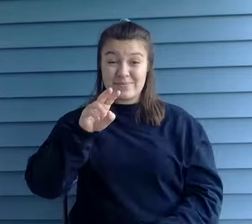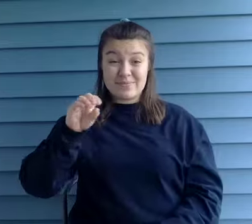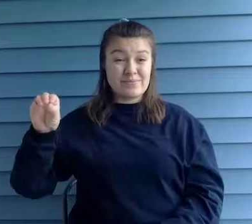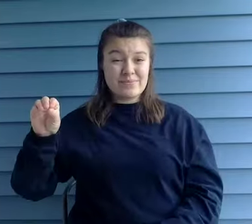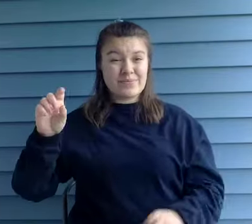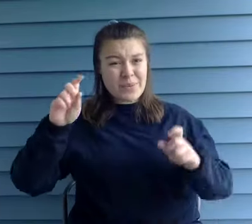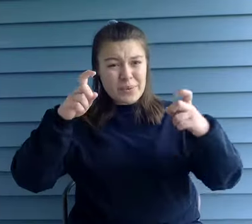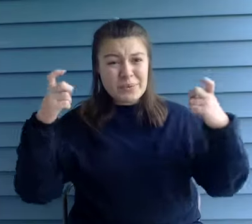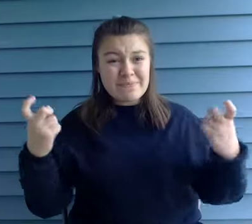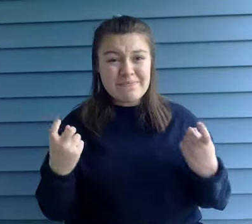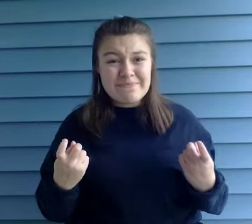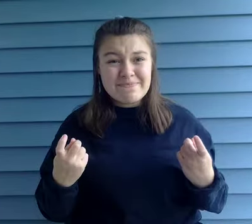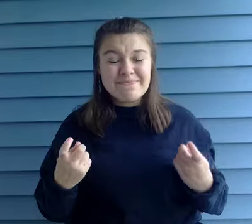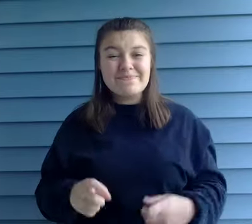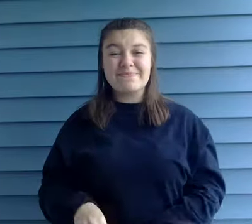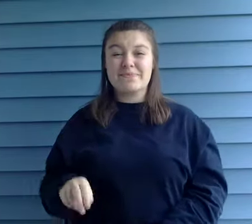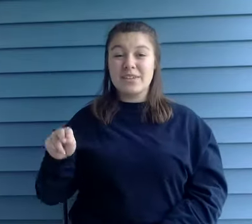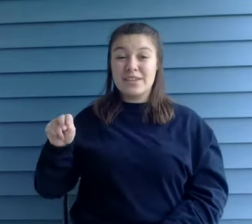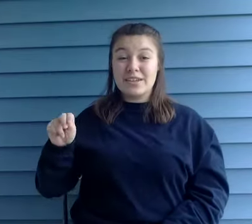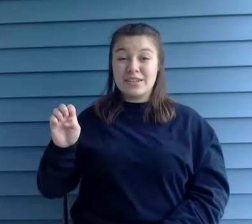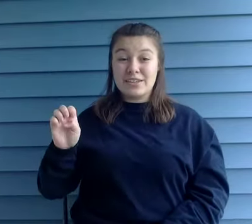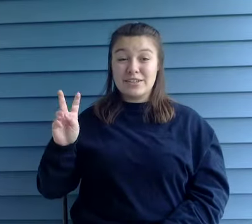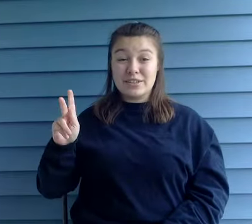peace bell was swung for the first time at midnight